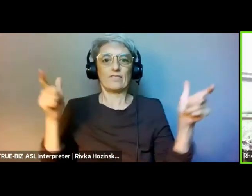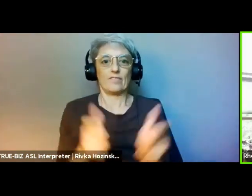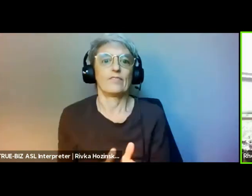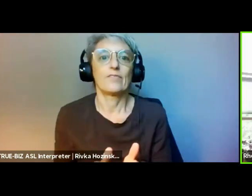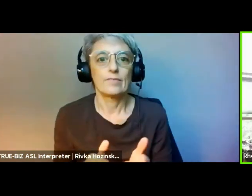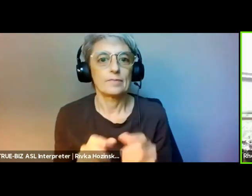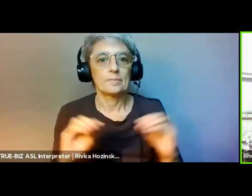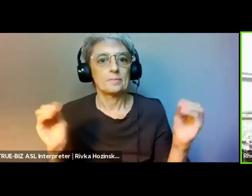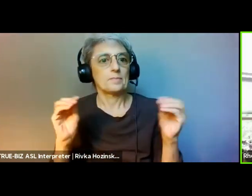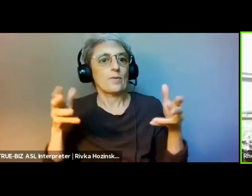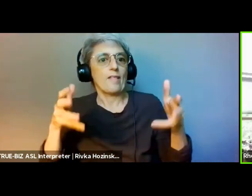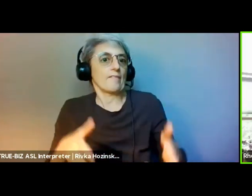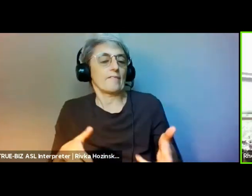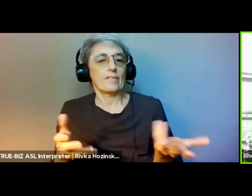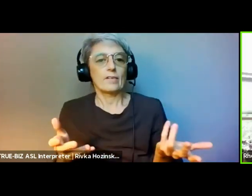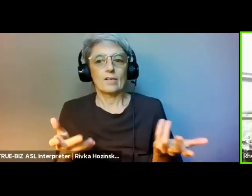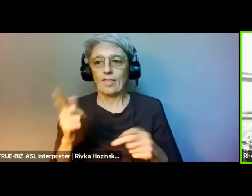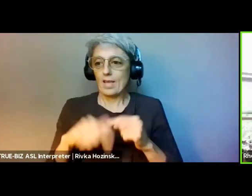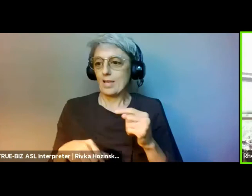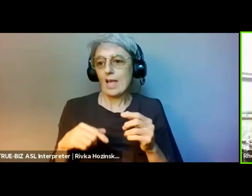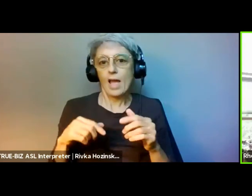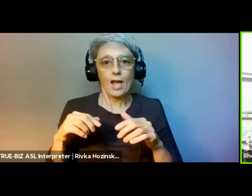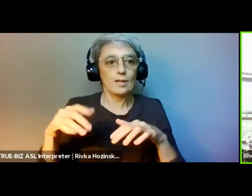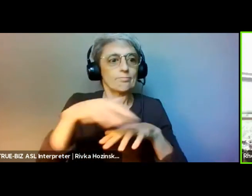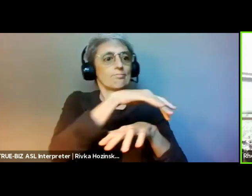that has now derailed the course of many social movements.